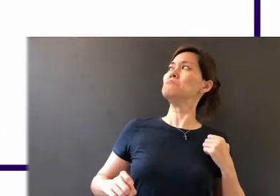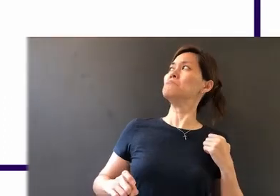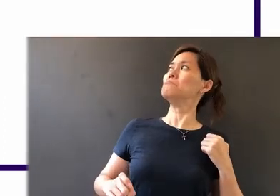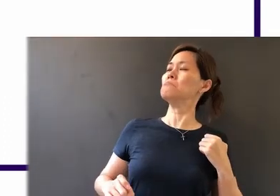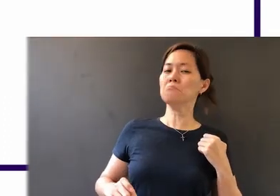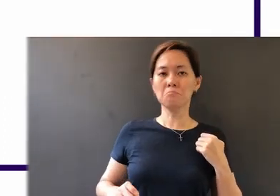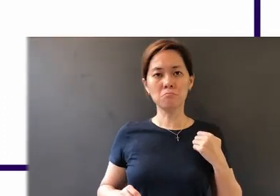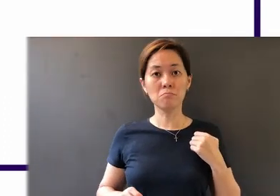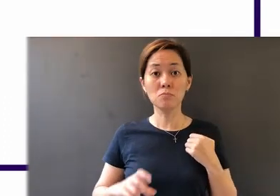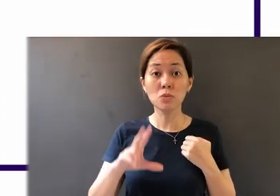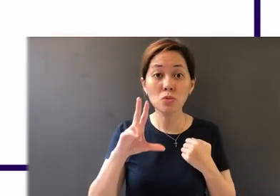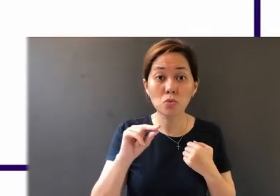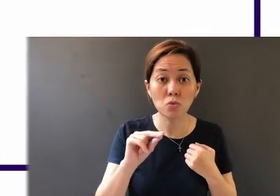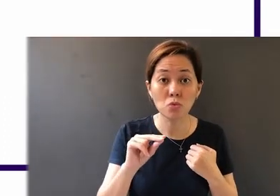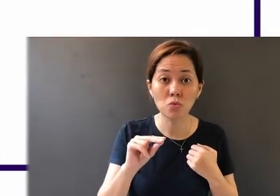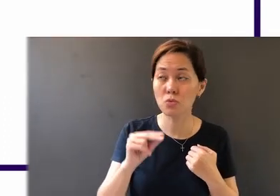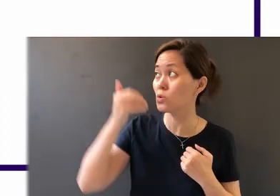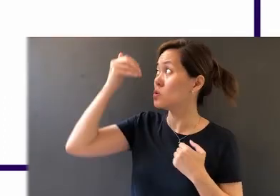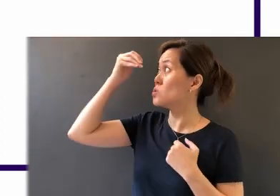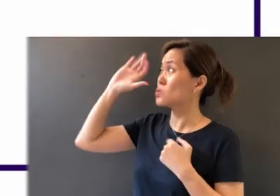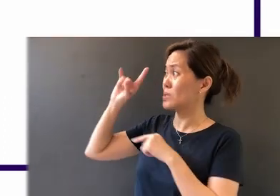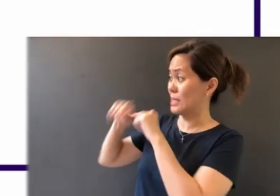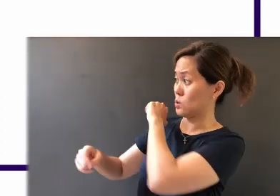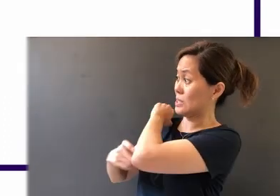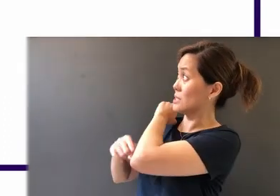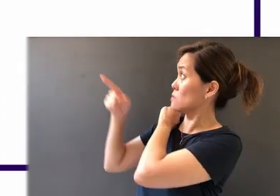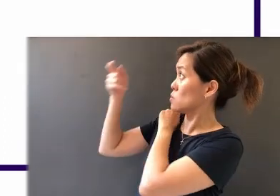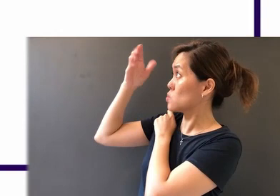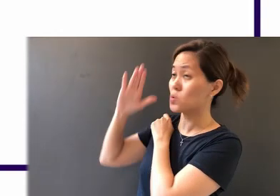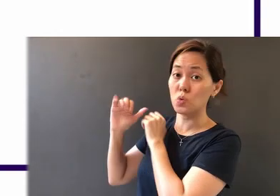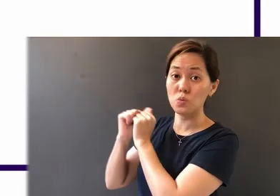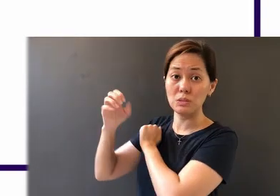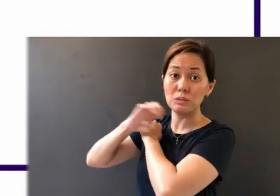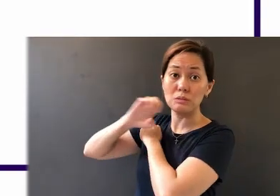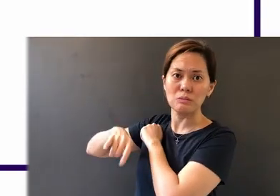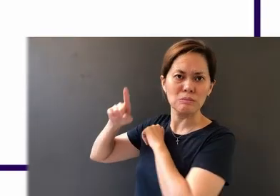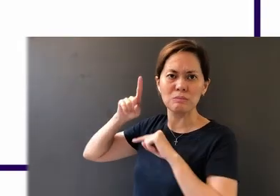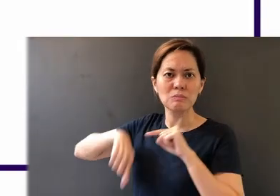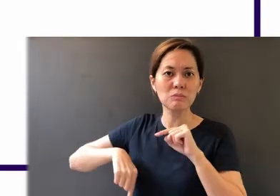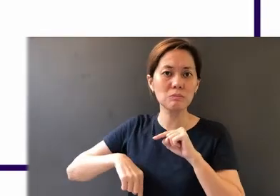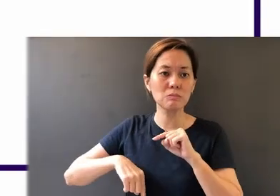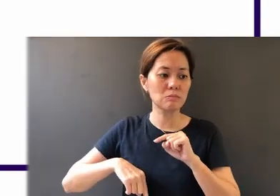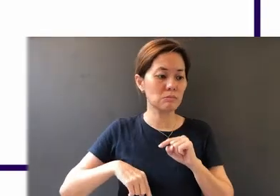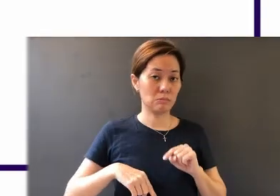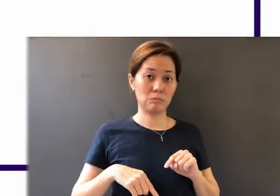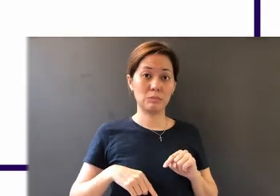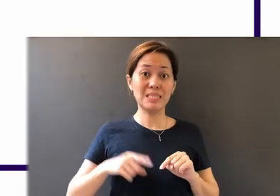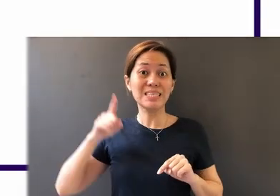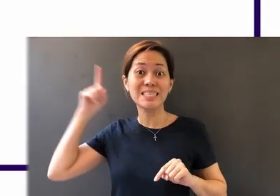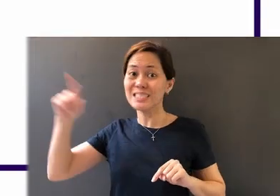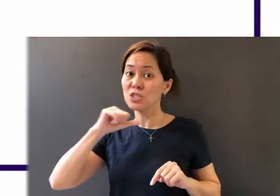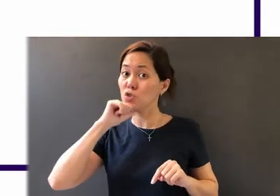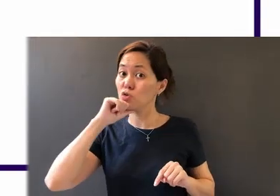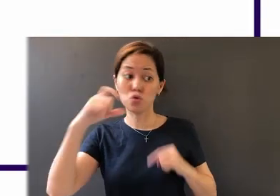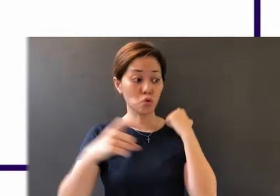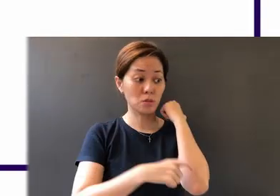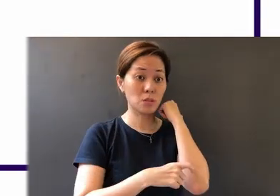for God cannot be tempted with evil, and He Himself tempts no one.